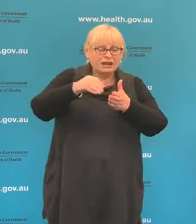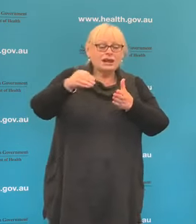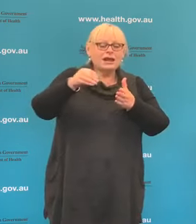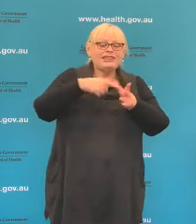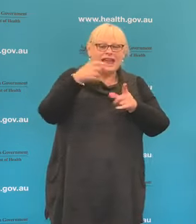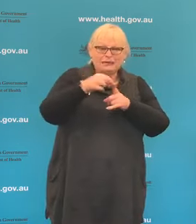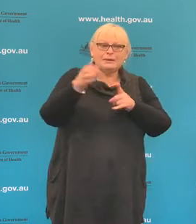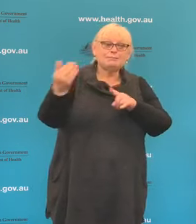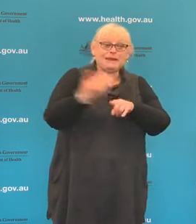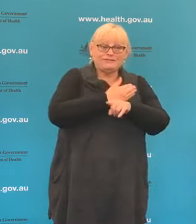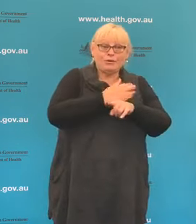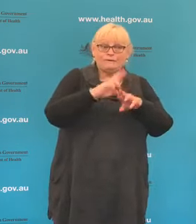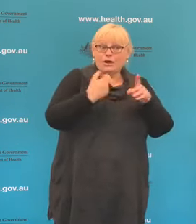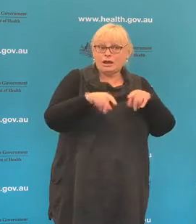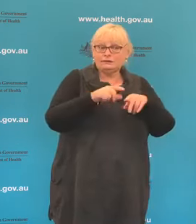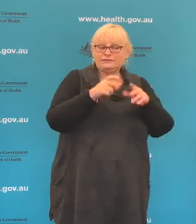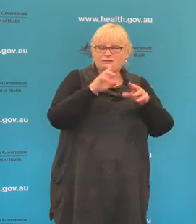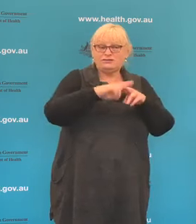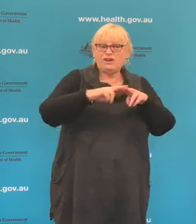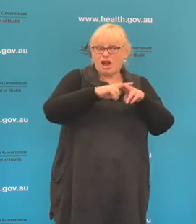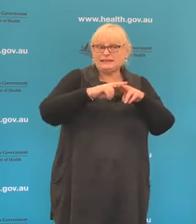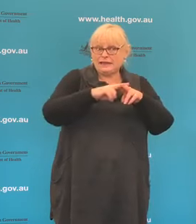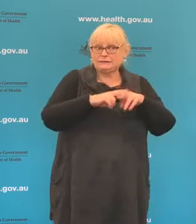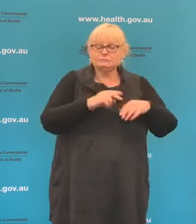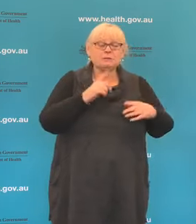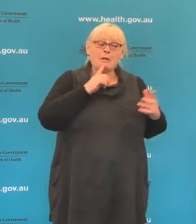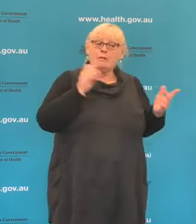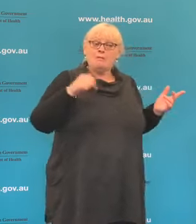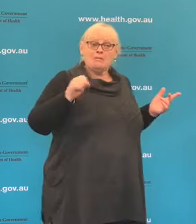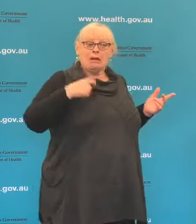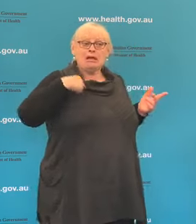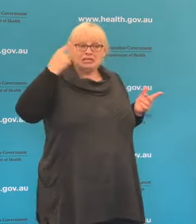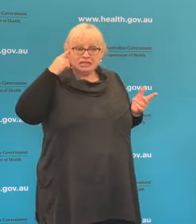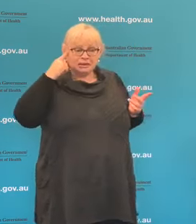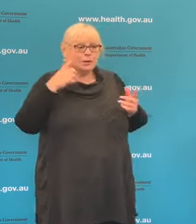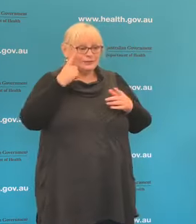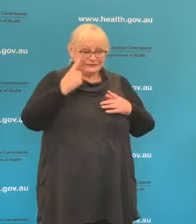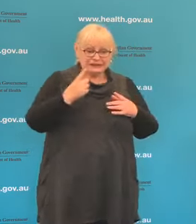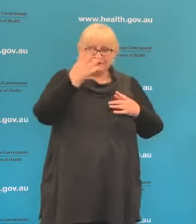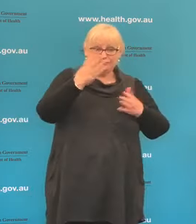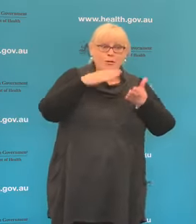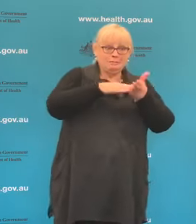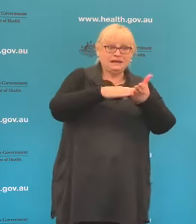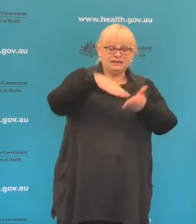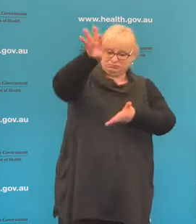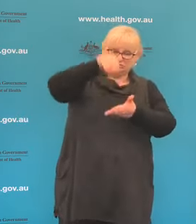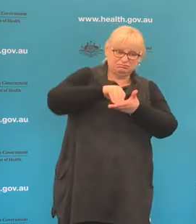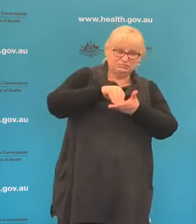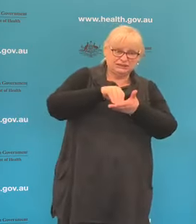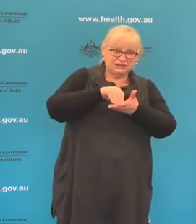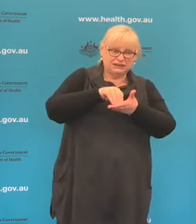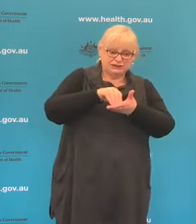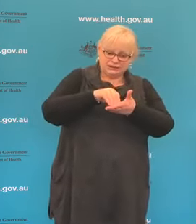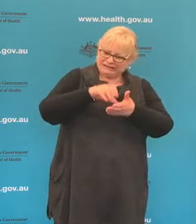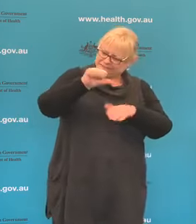Yes I think that is realistic. I think that having seen 4 million people download the app in just six days is